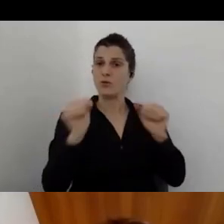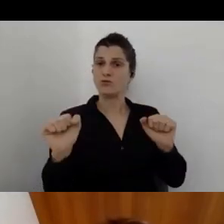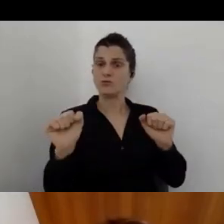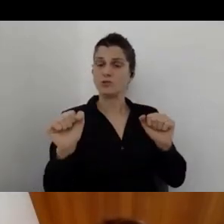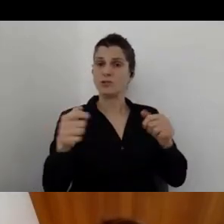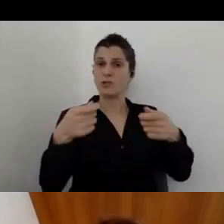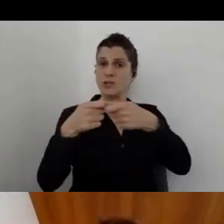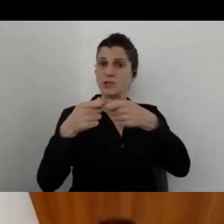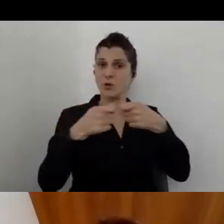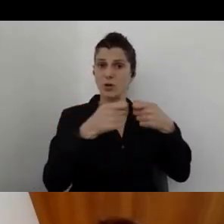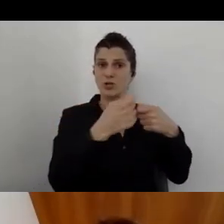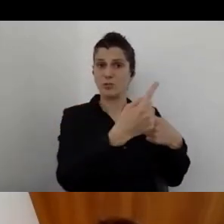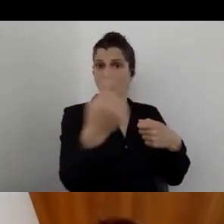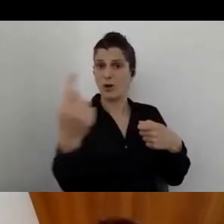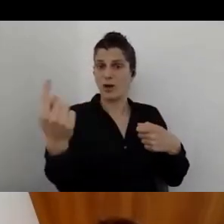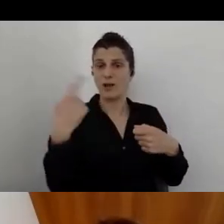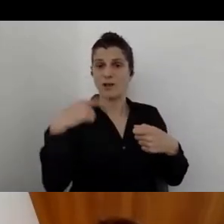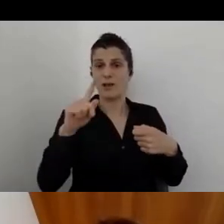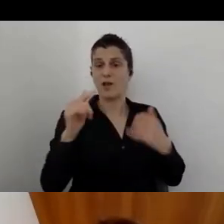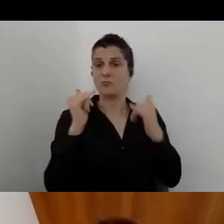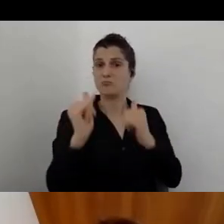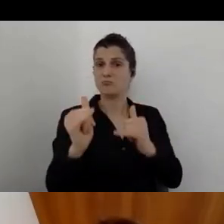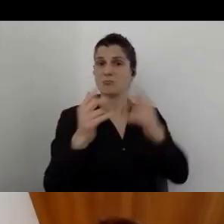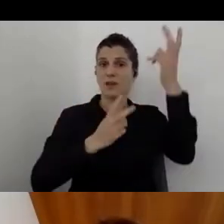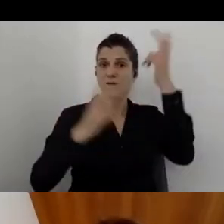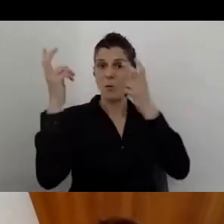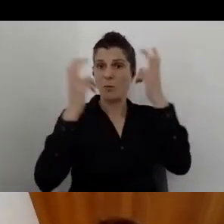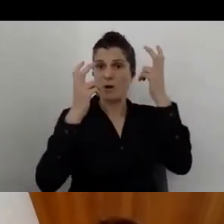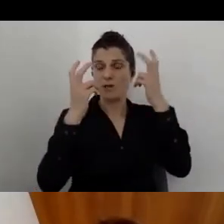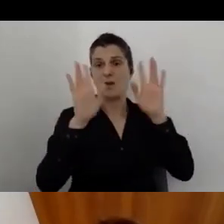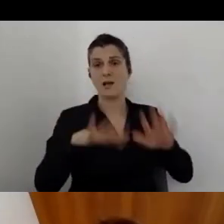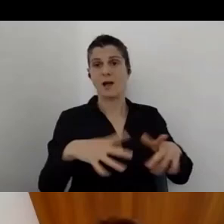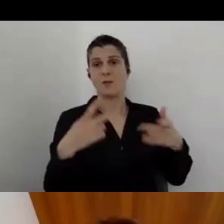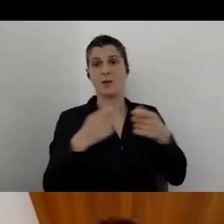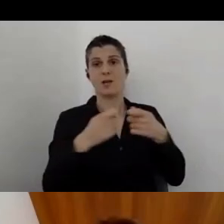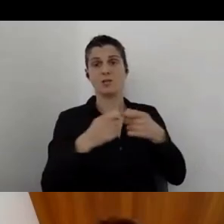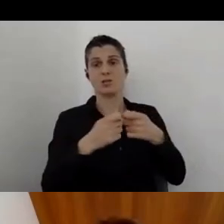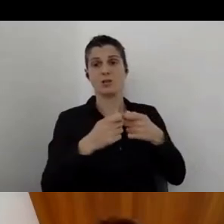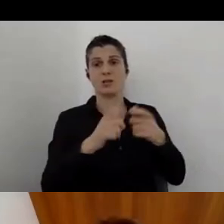We will provide you information also about interpretation into sign languages,